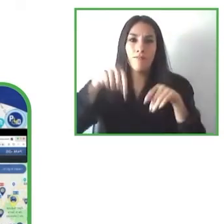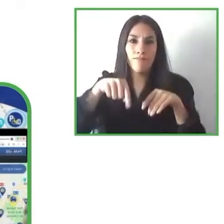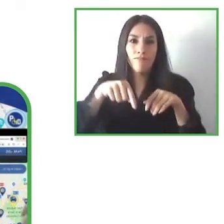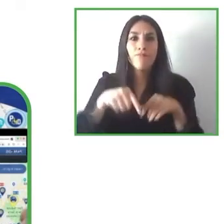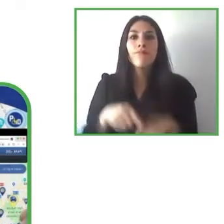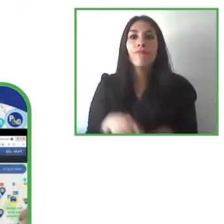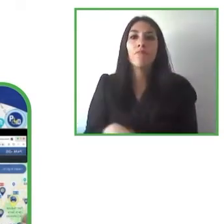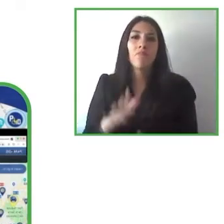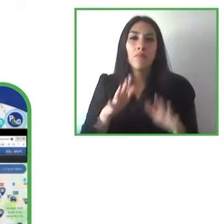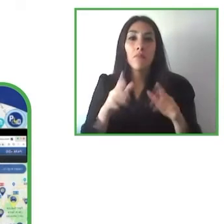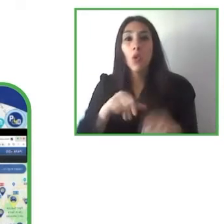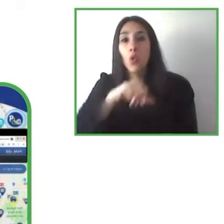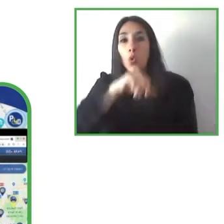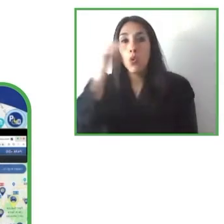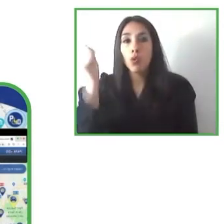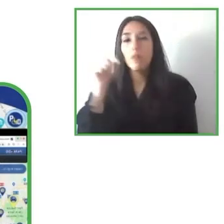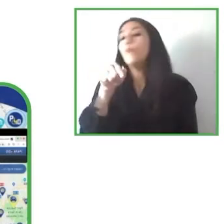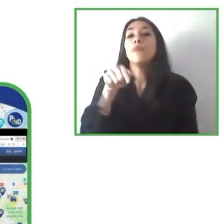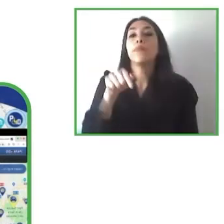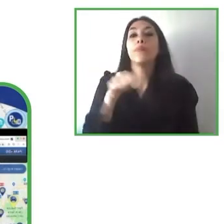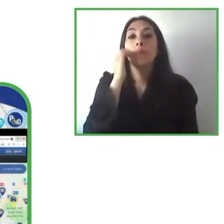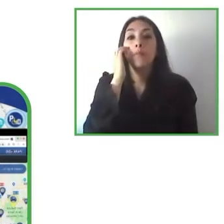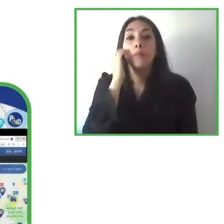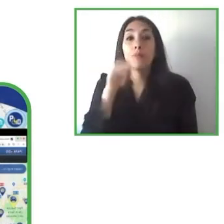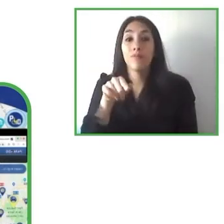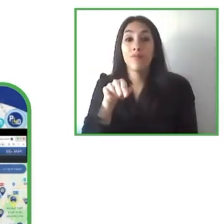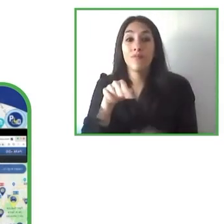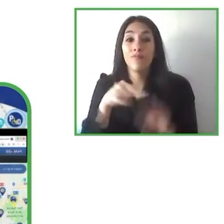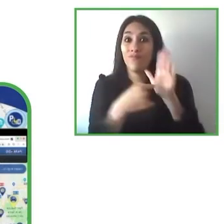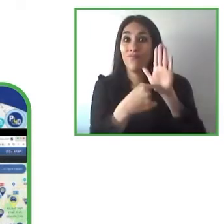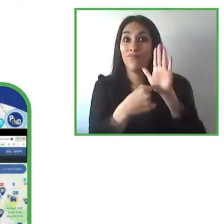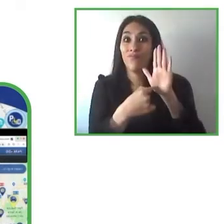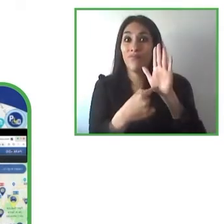this format and the fraud with the card when another person uses that